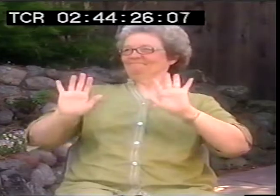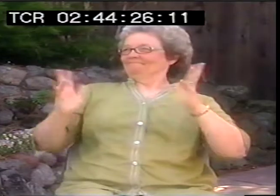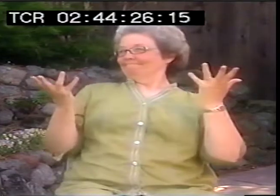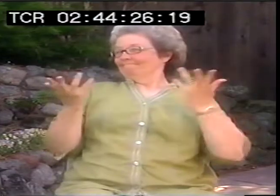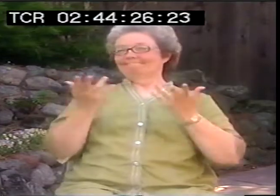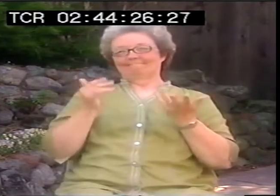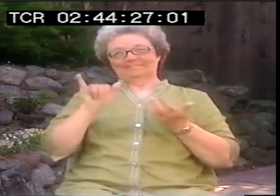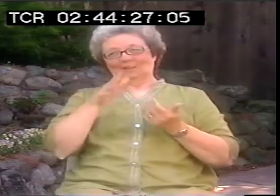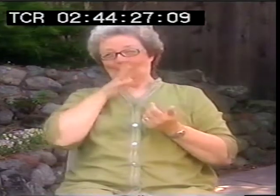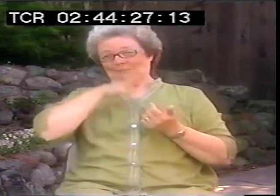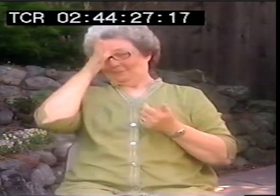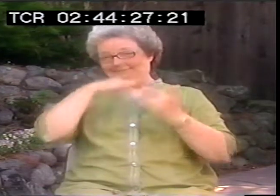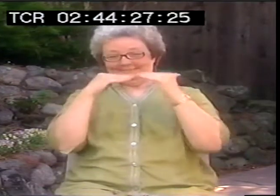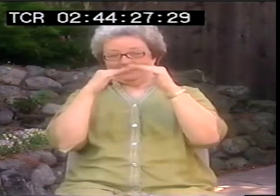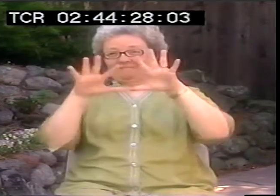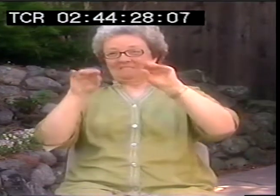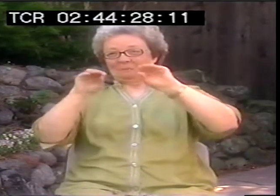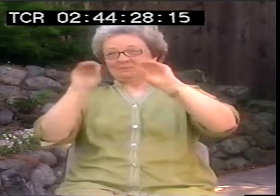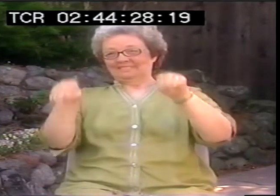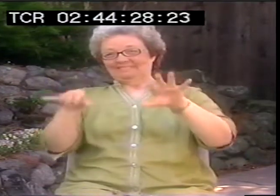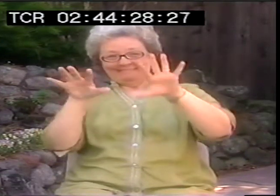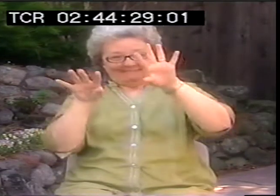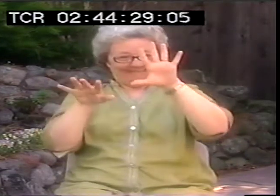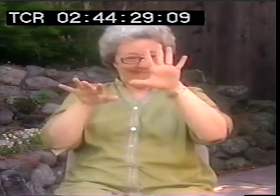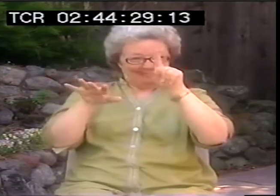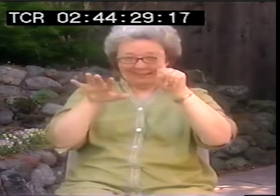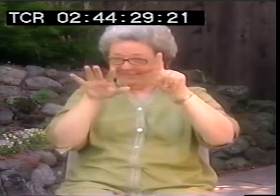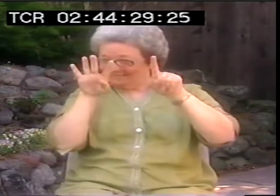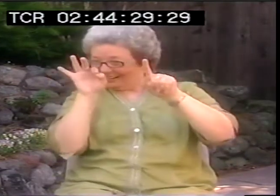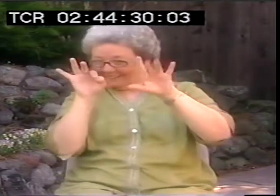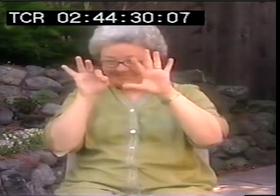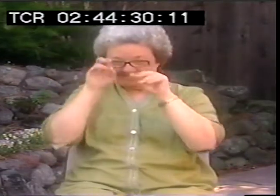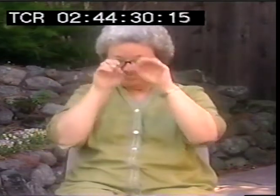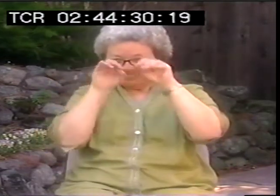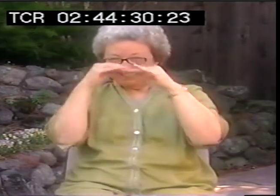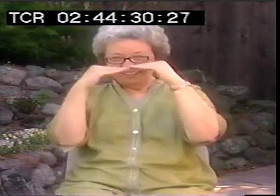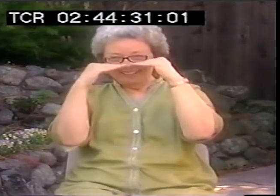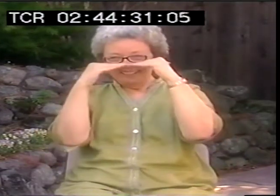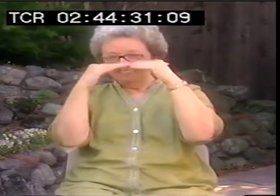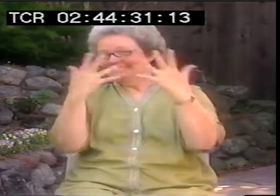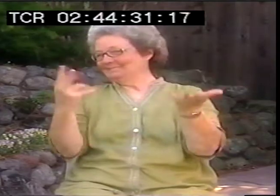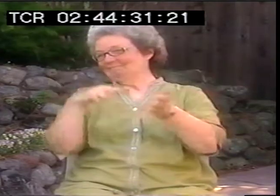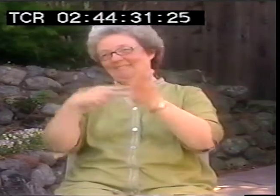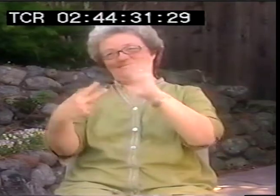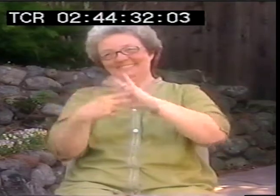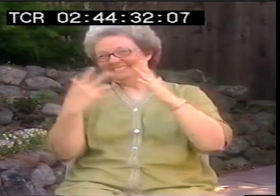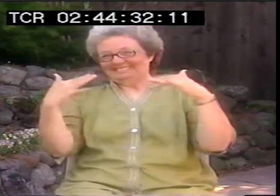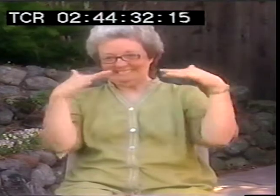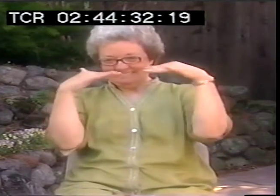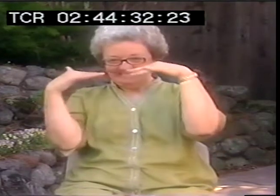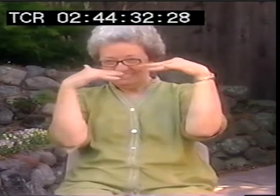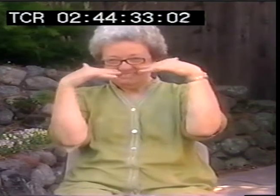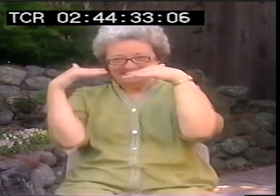They each have their special ways of being. And I think that they've come down to about 50-50 or maybe 51-49 whatever.